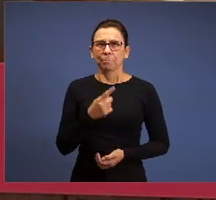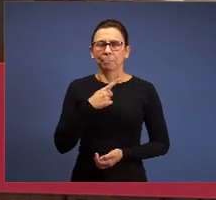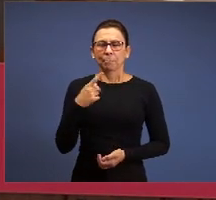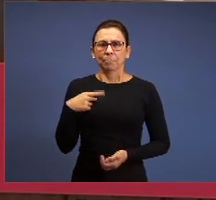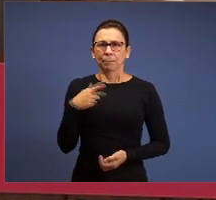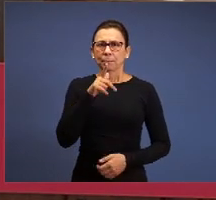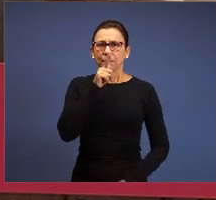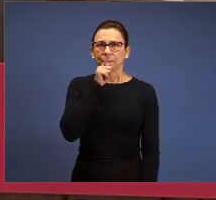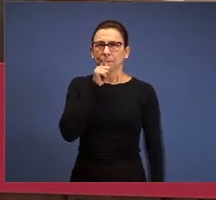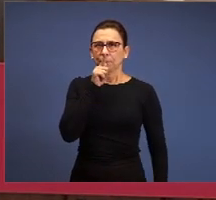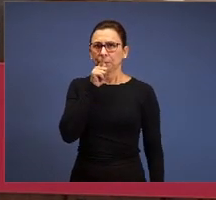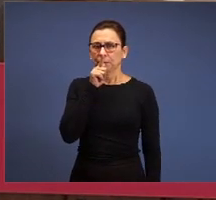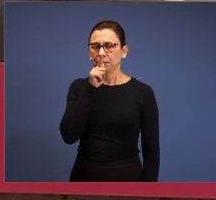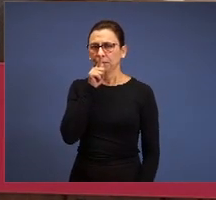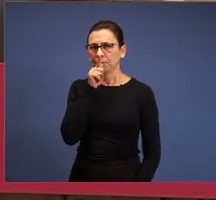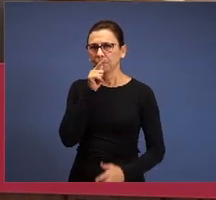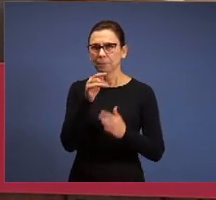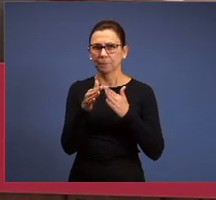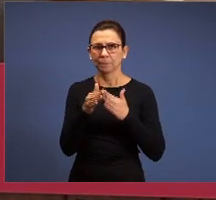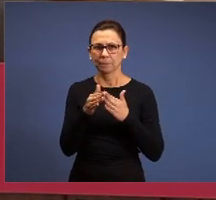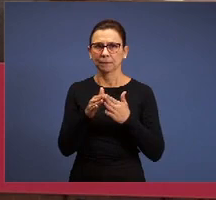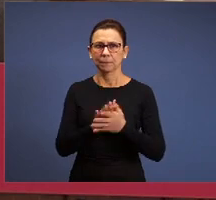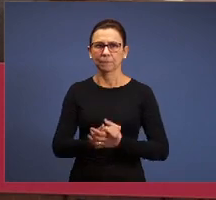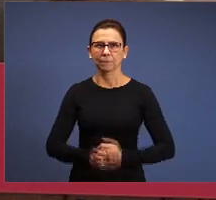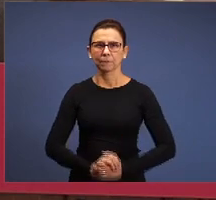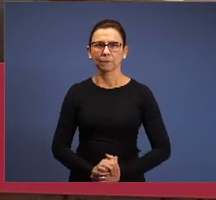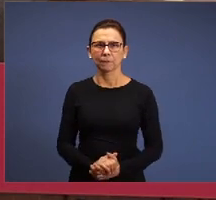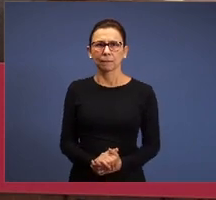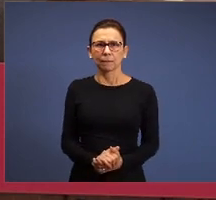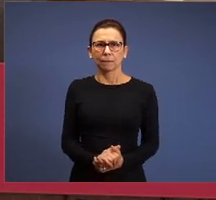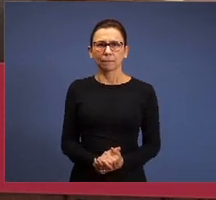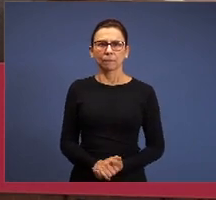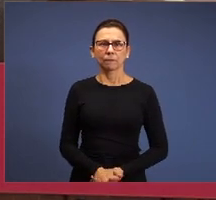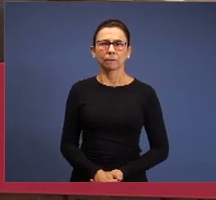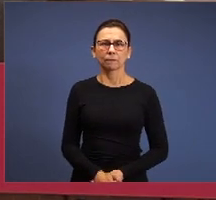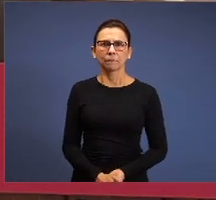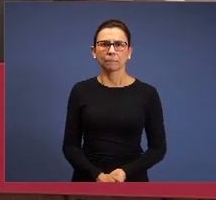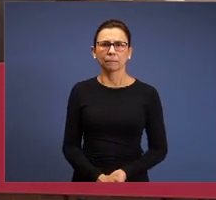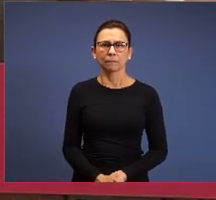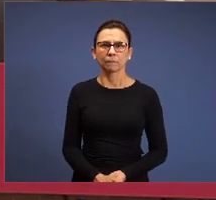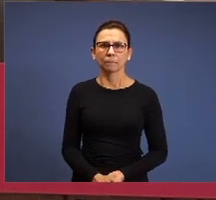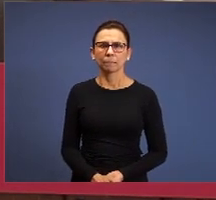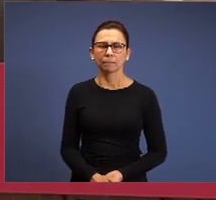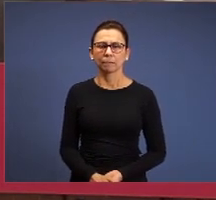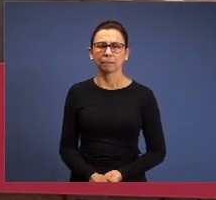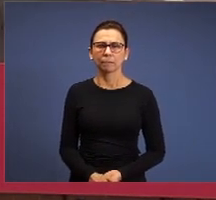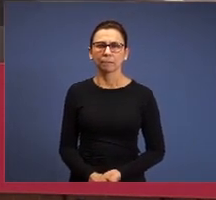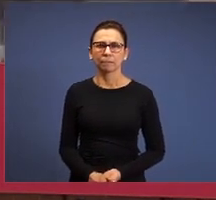you have your questions here, you are kind of complicated, right, Gilson? But it’s good.